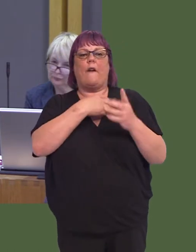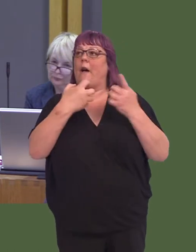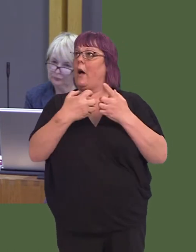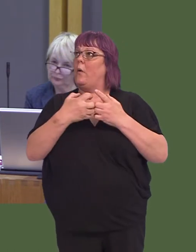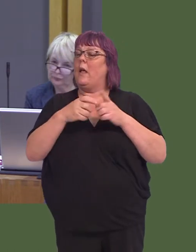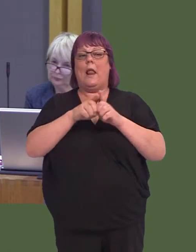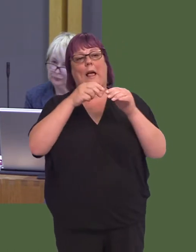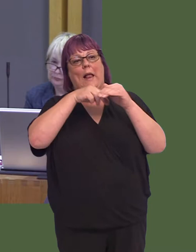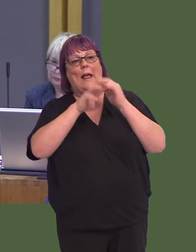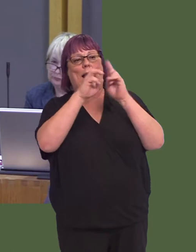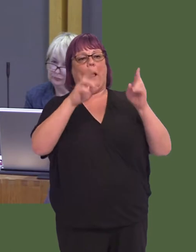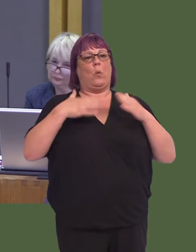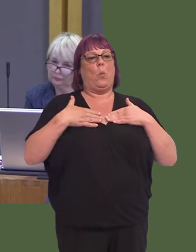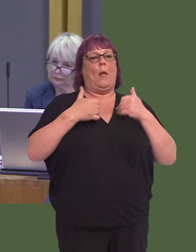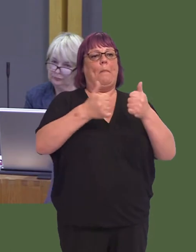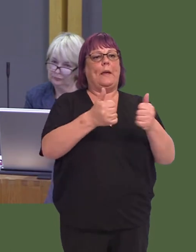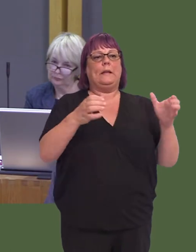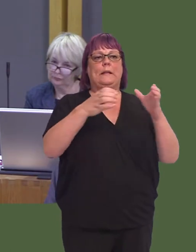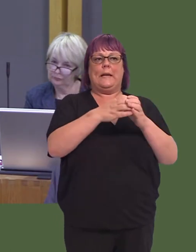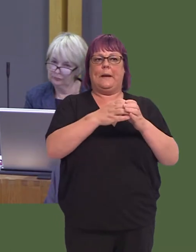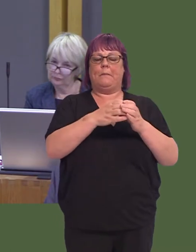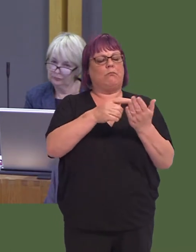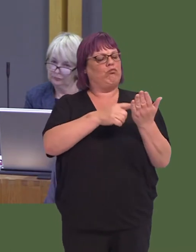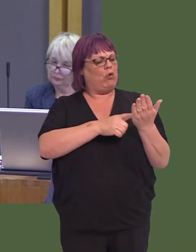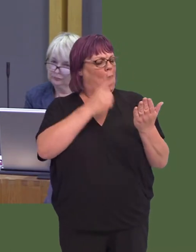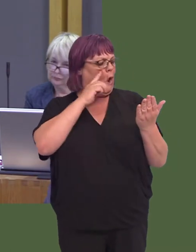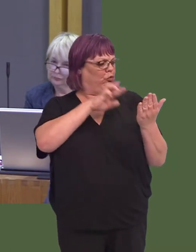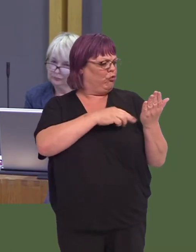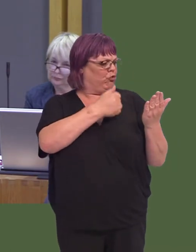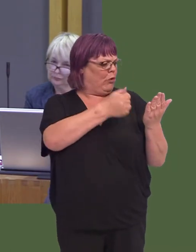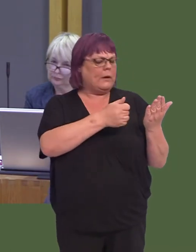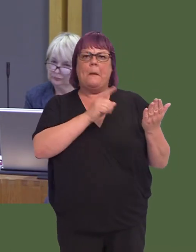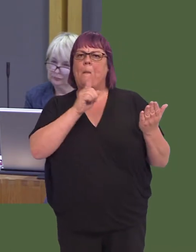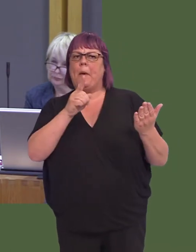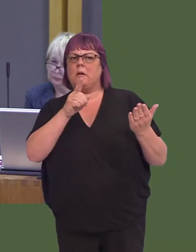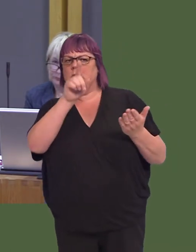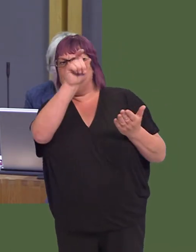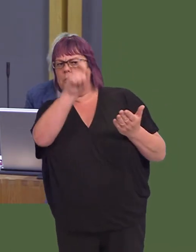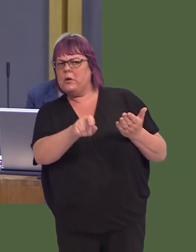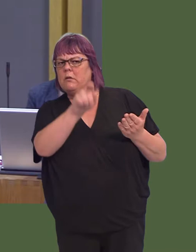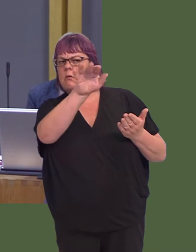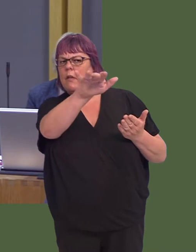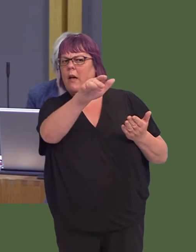And that includes an in-house well-being team, which on paper sounds great, but a contact